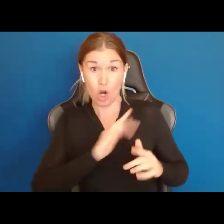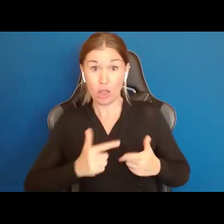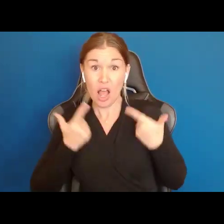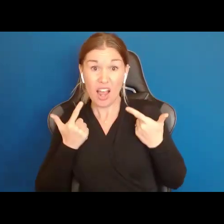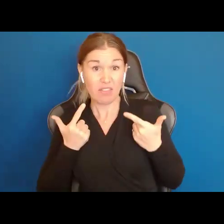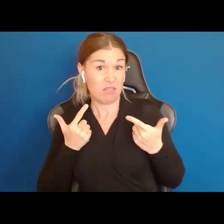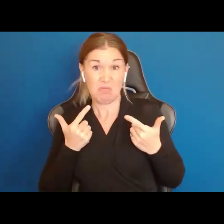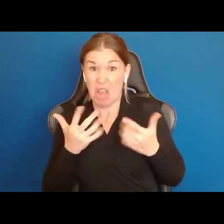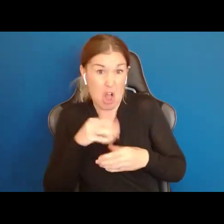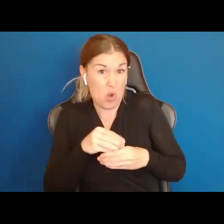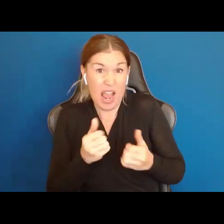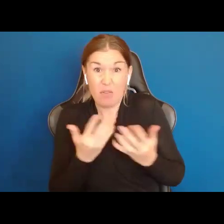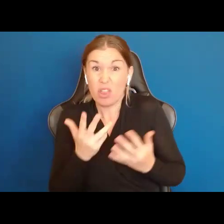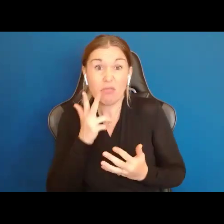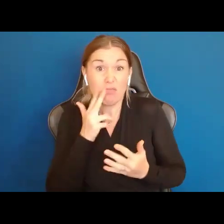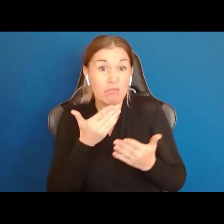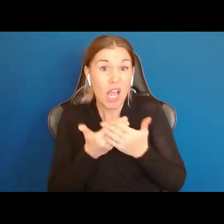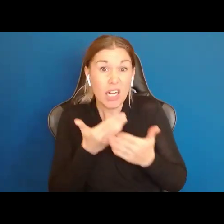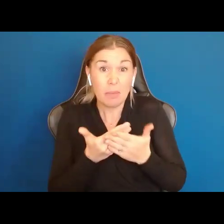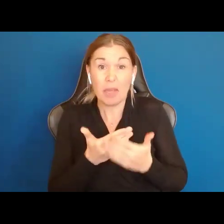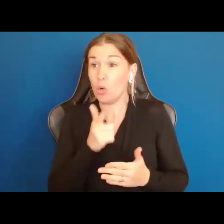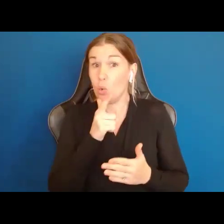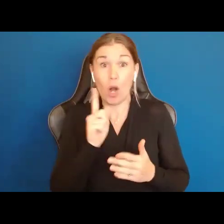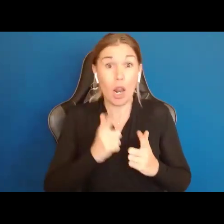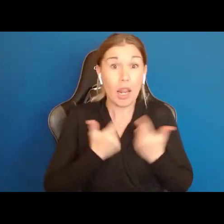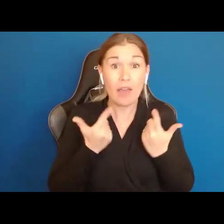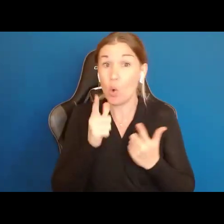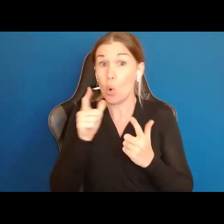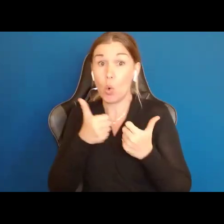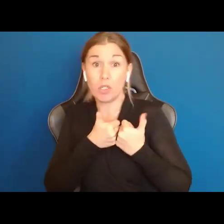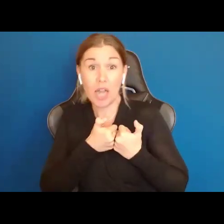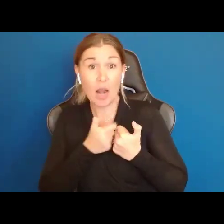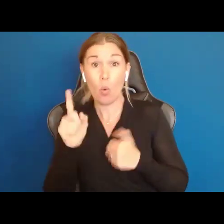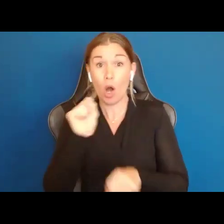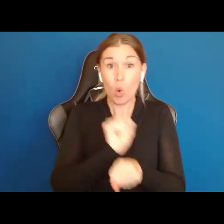decisions, where you live, who you can date, weather you can work, in the hands of a stranger. Imagine